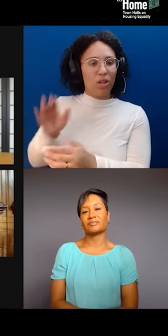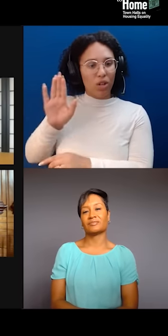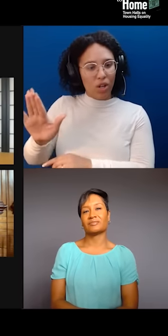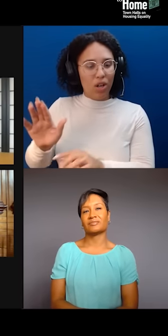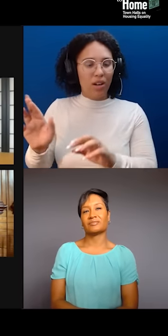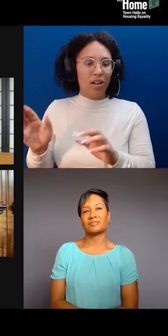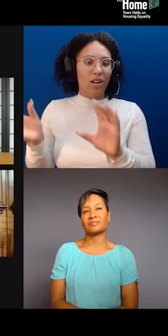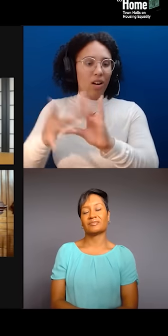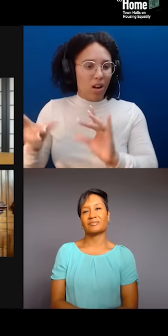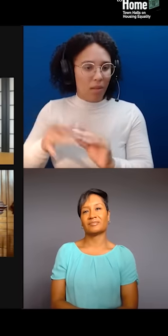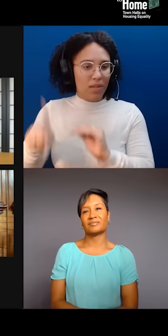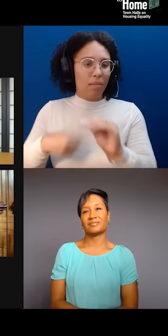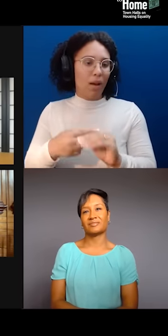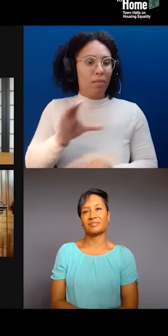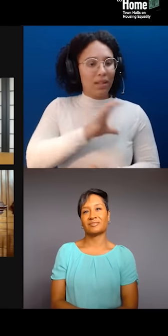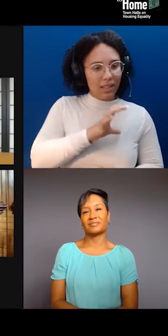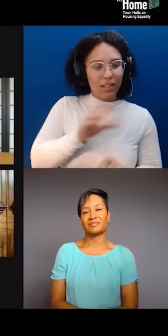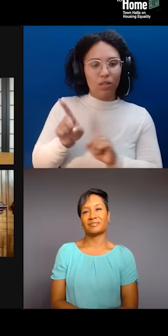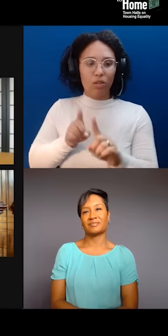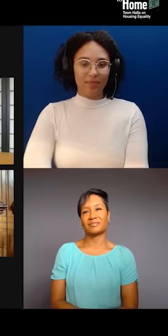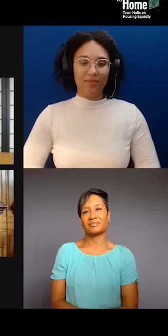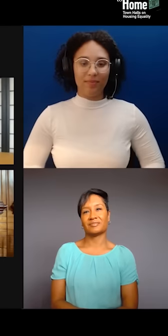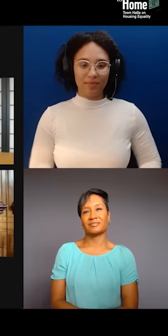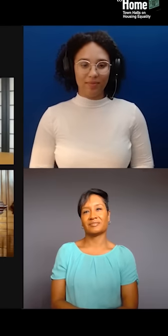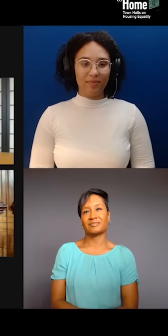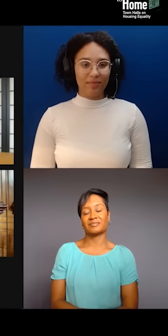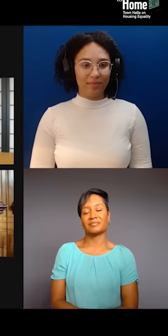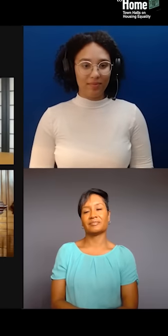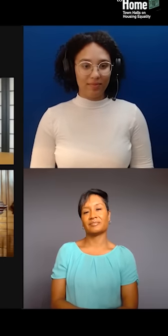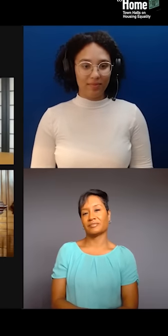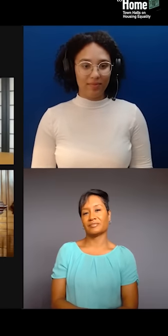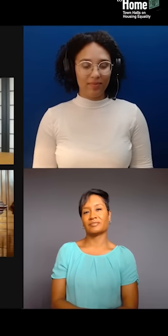let's just stay in the lane that we're in where Candice and Djali were talking about